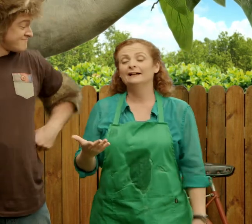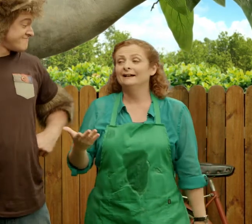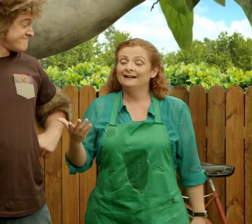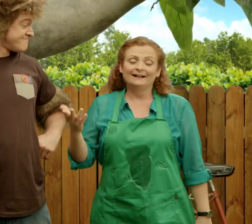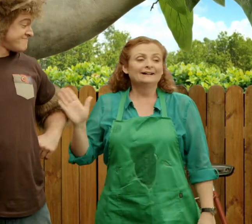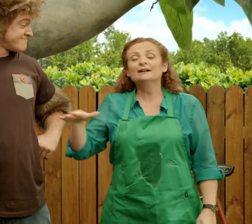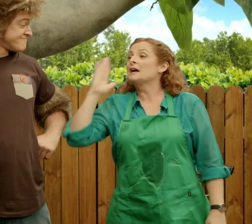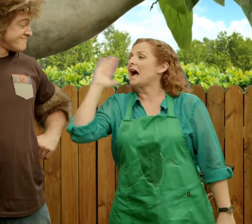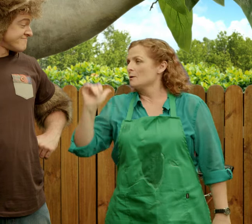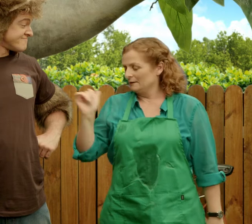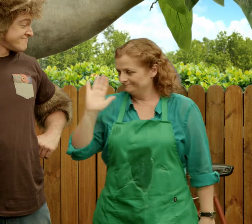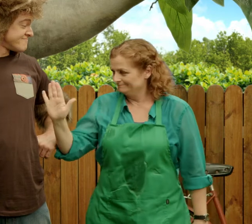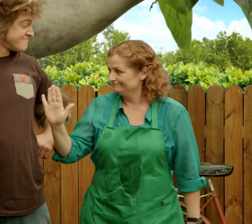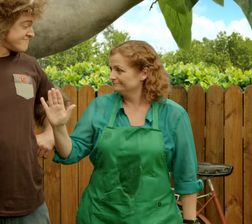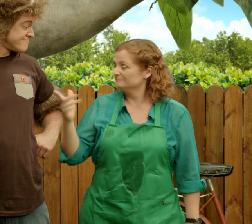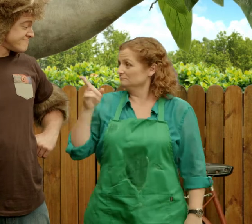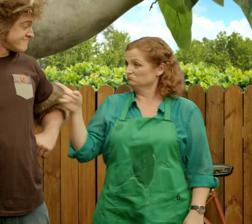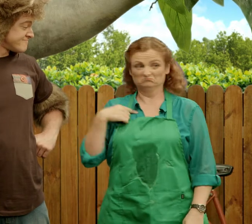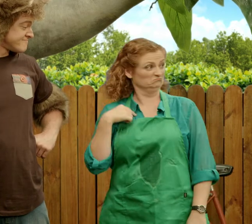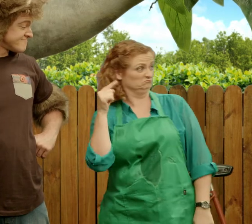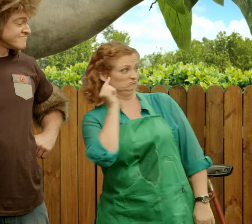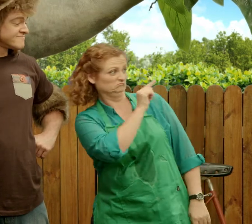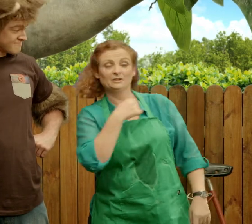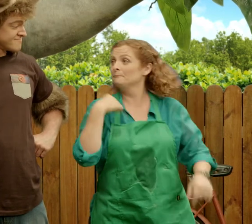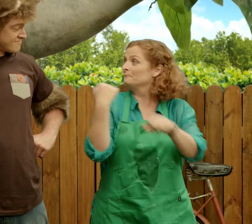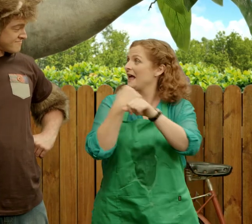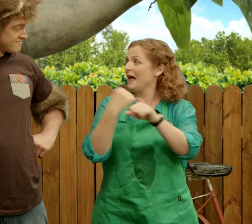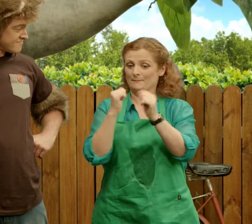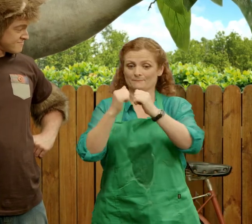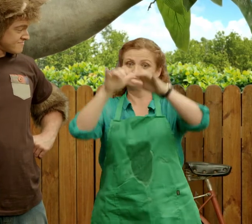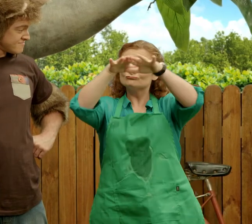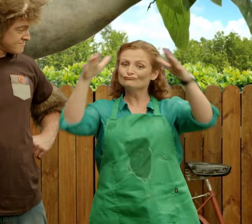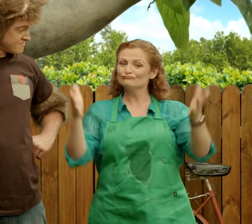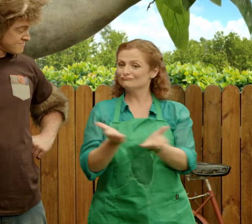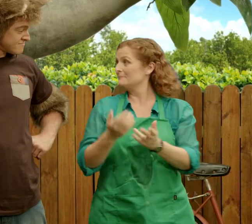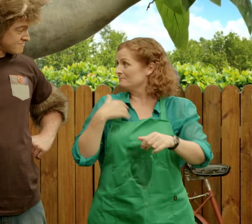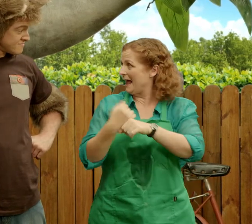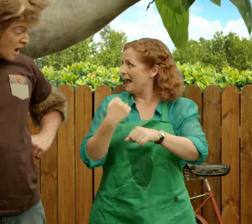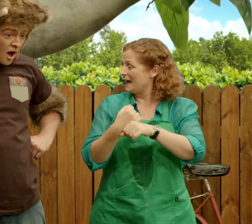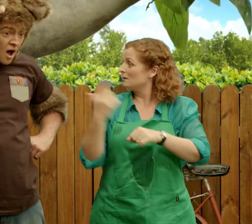Oh well, never mind. Inside I was making a paper ball …